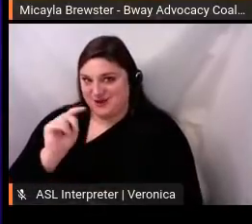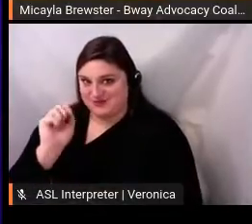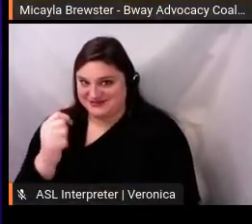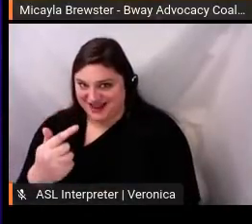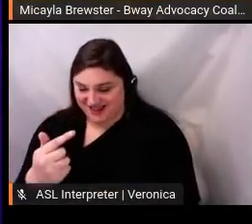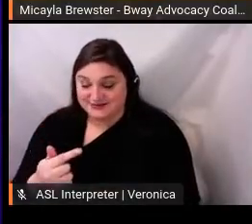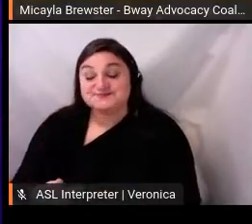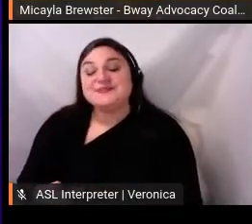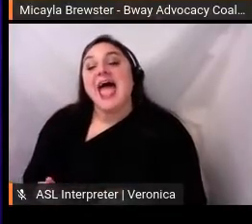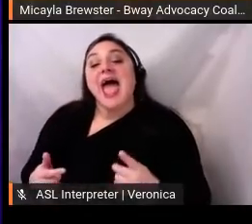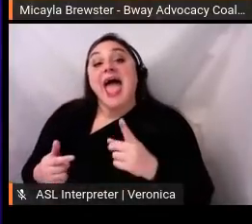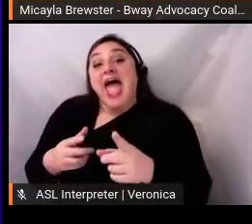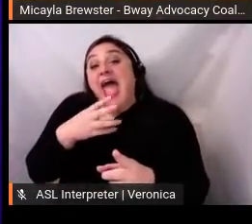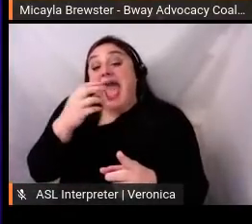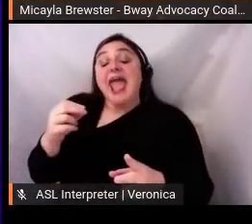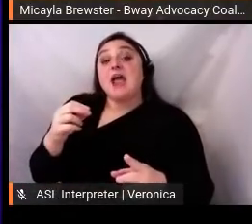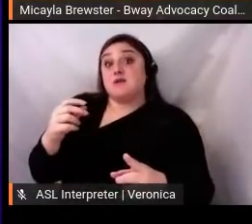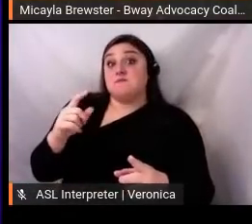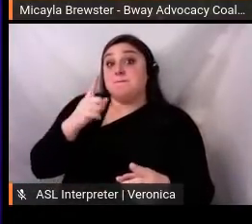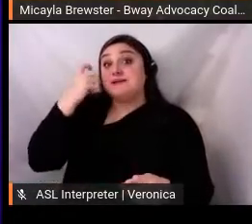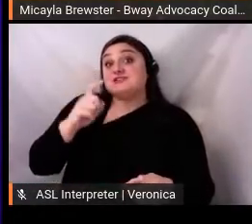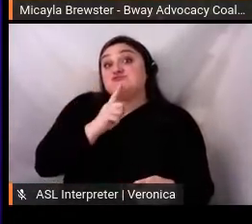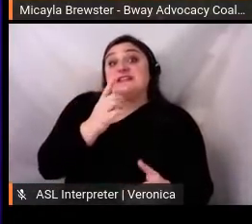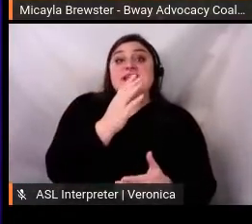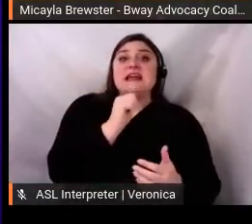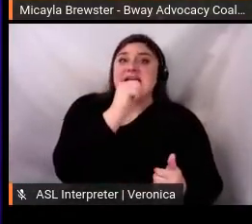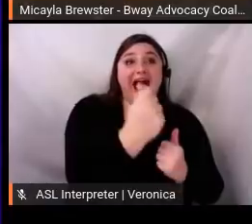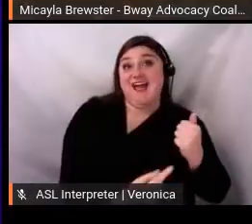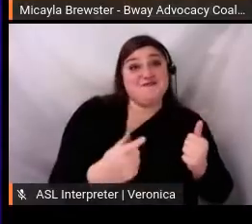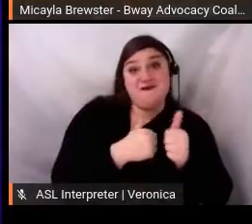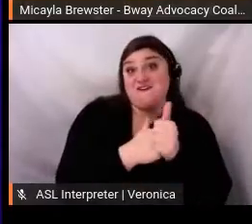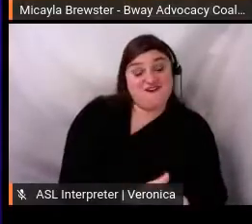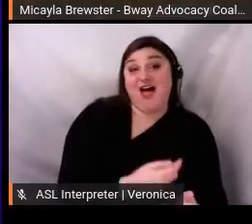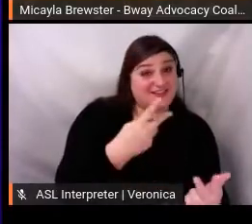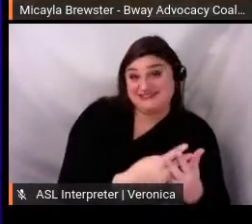so that anyone who was interested in attending had a way to find us,